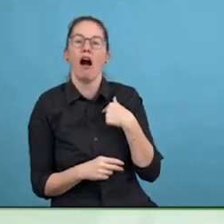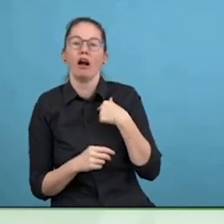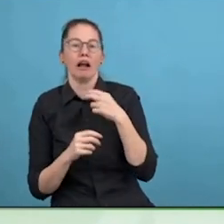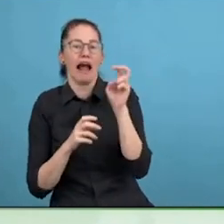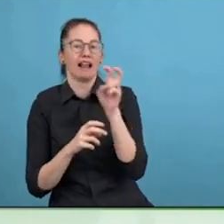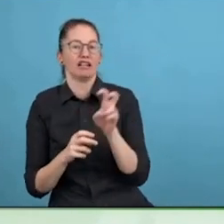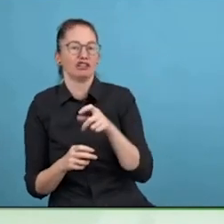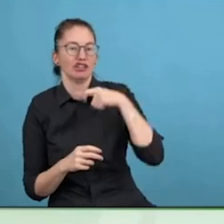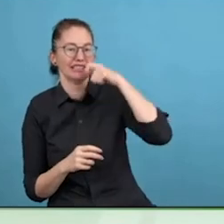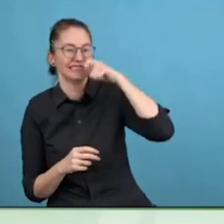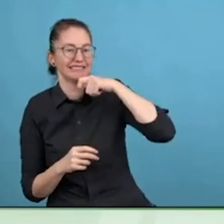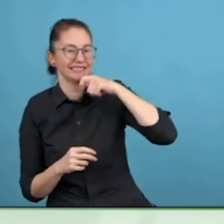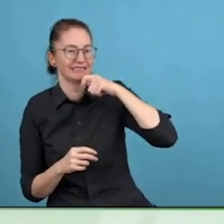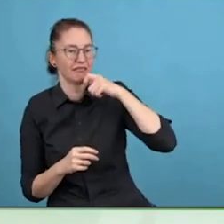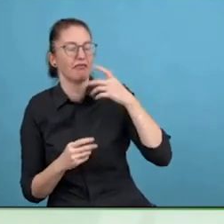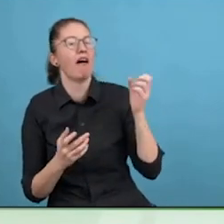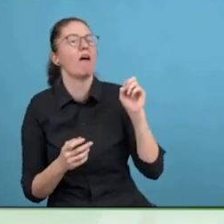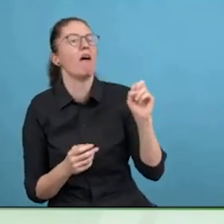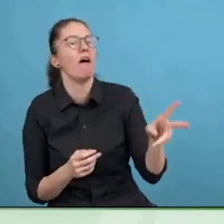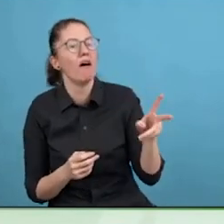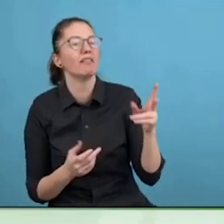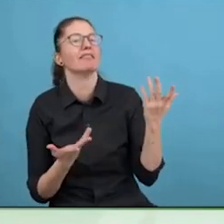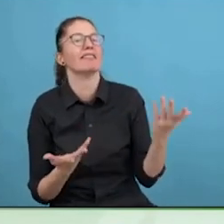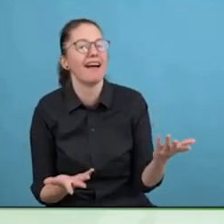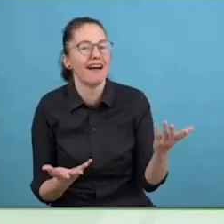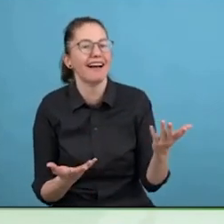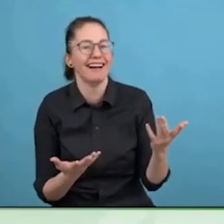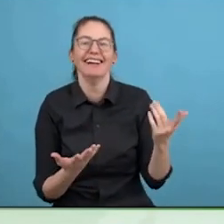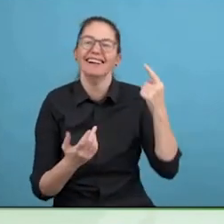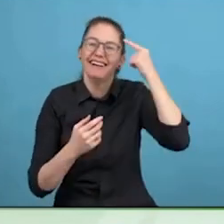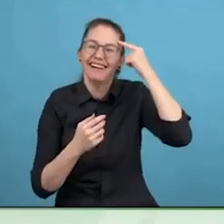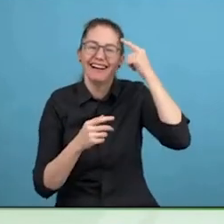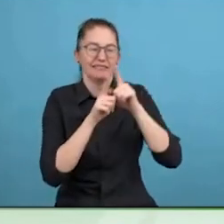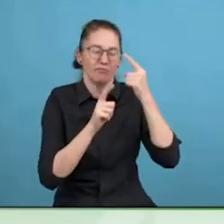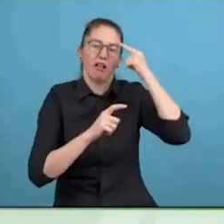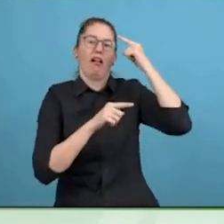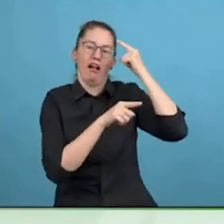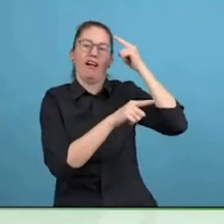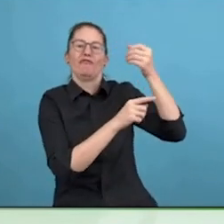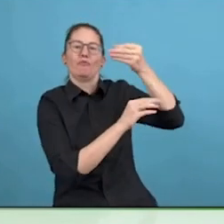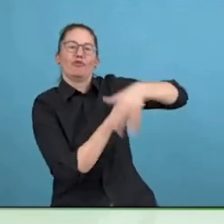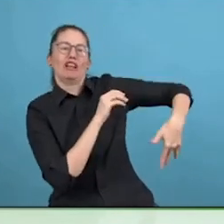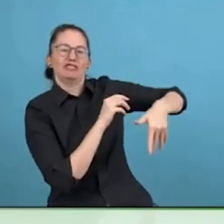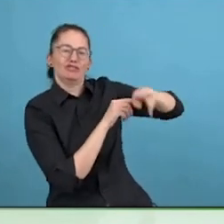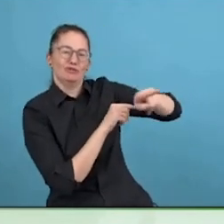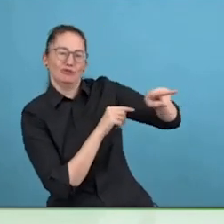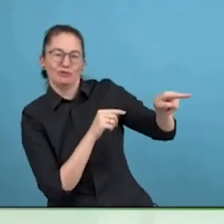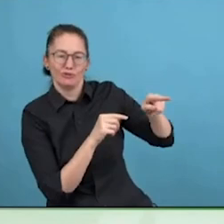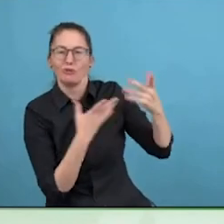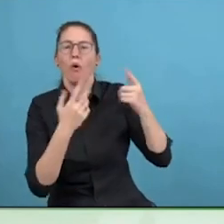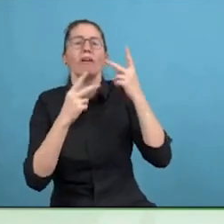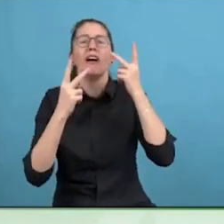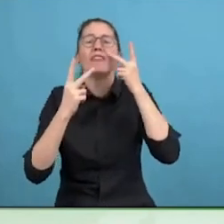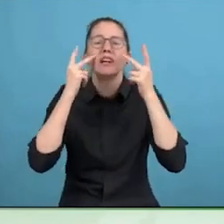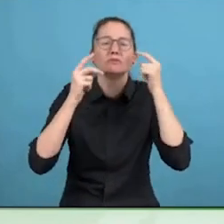imagine somebody will go and innovate a colour recognition device for the toothbrush. Not required!